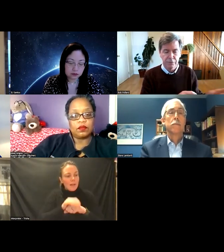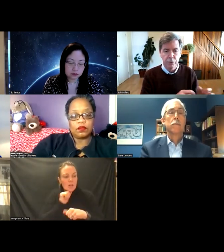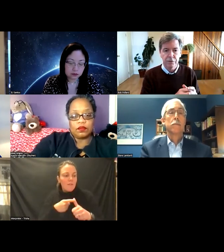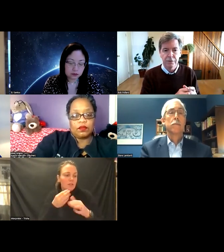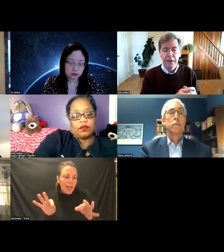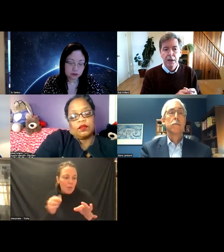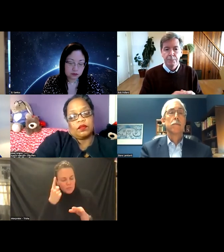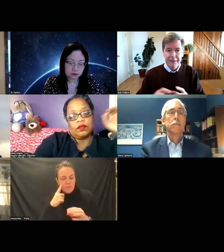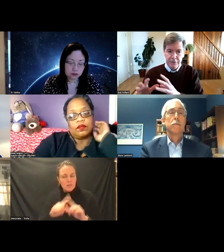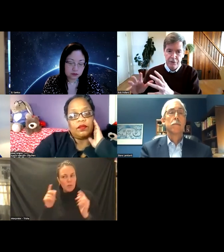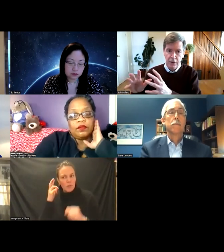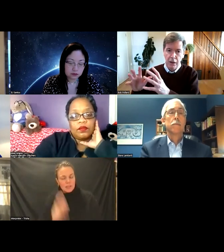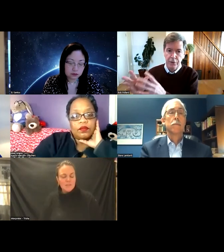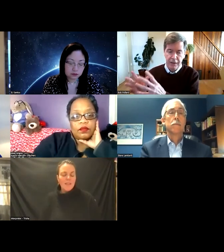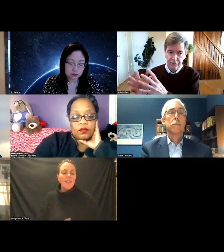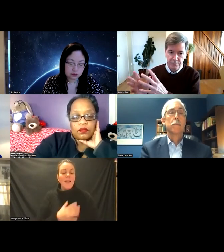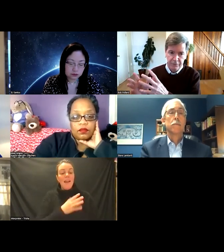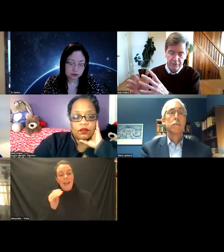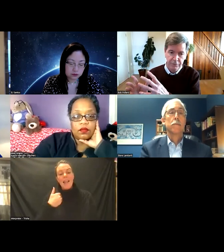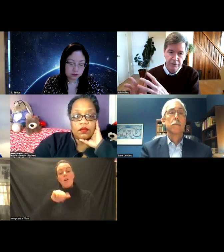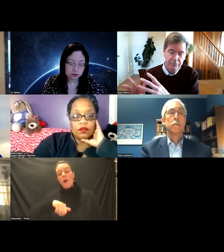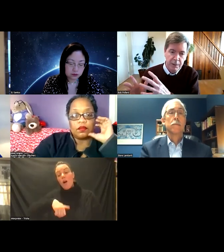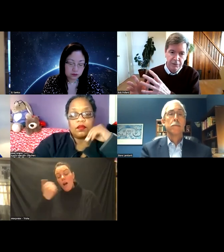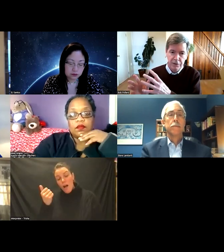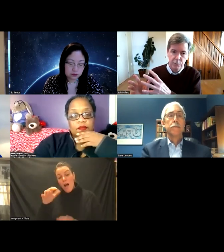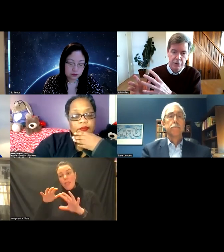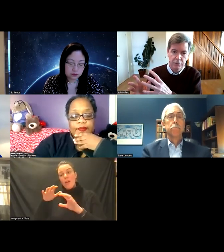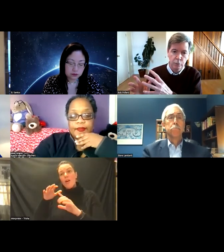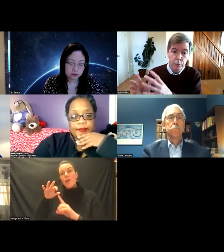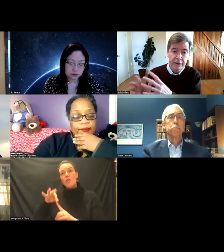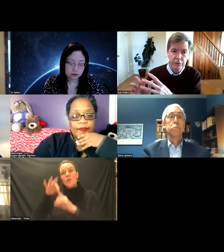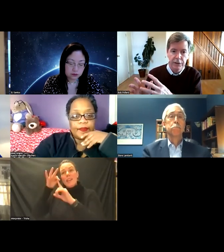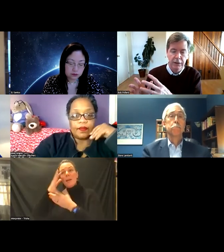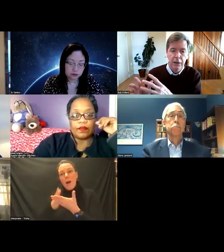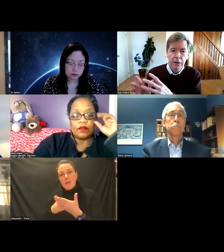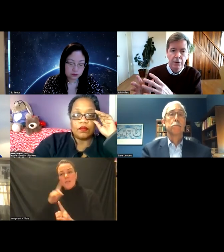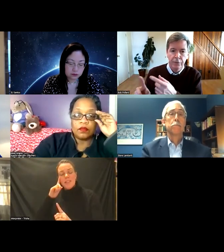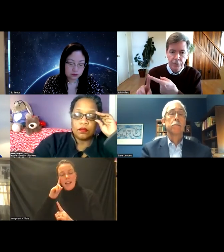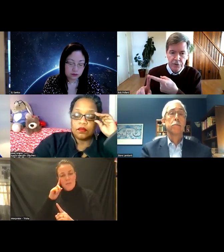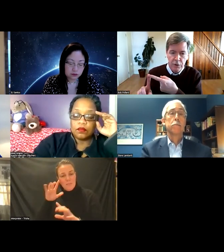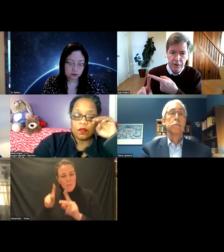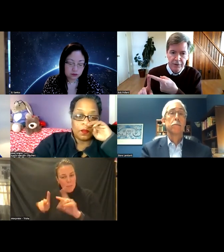course but then there's other aspects of the deaf population which are really unique the first one